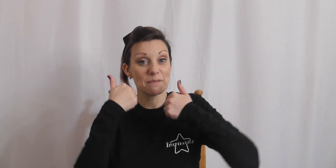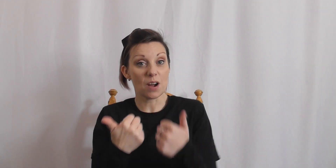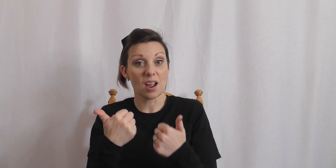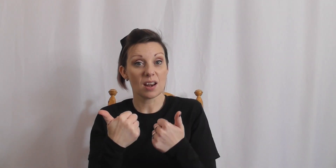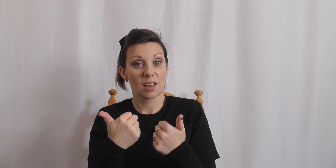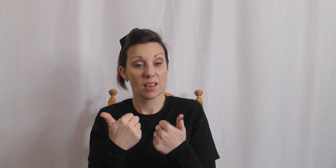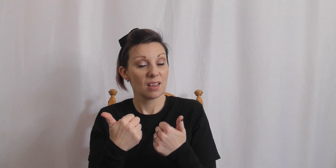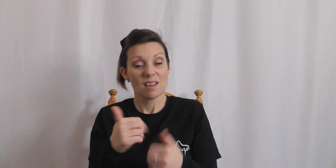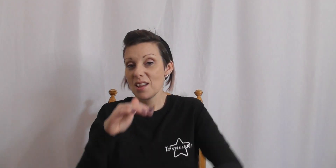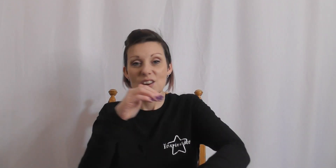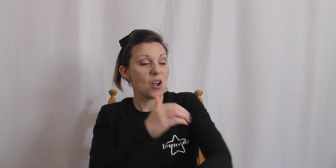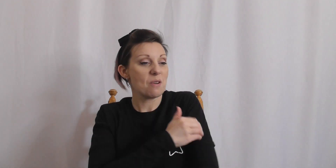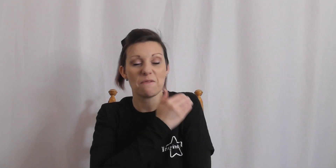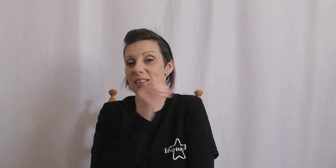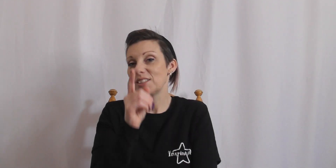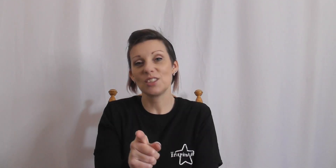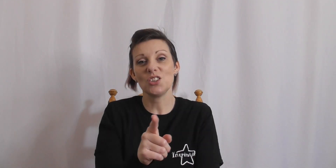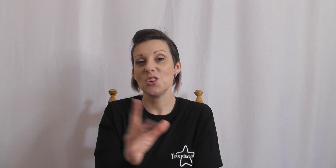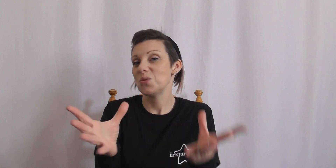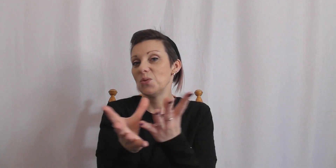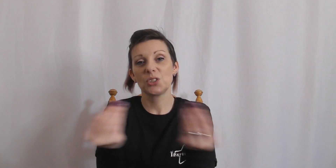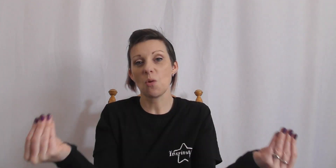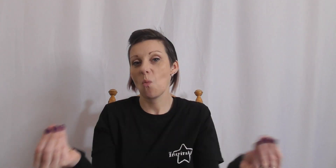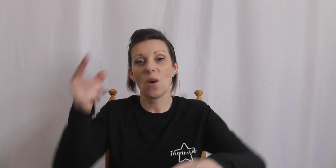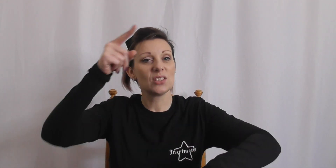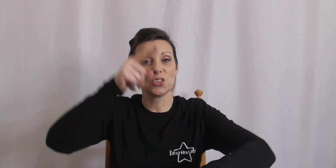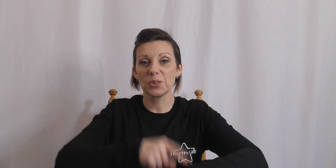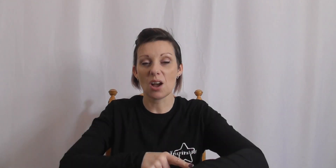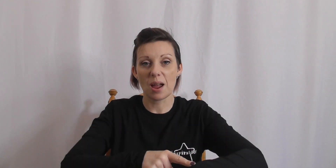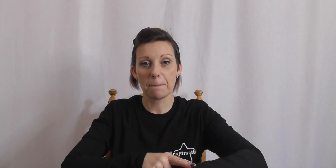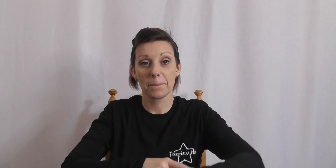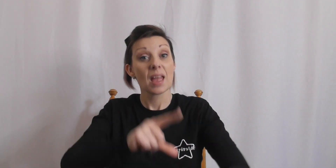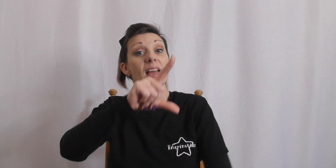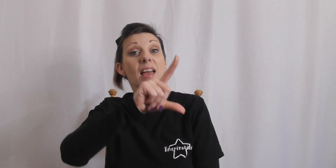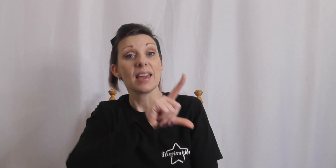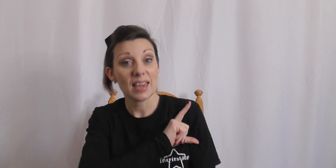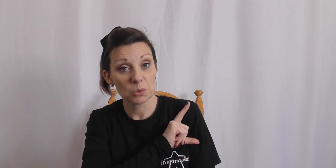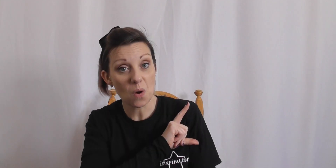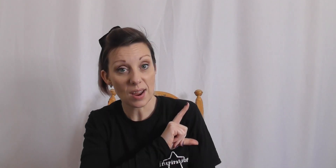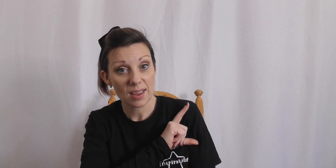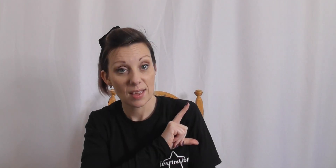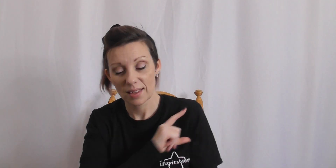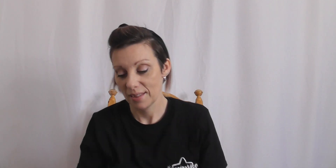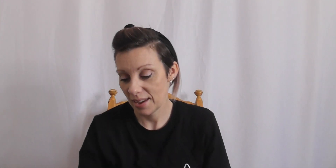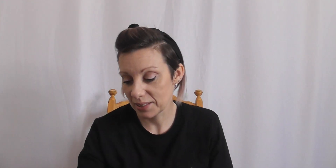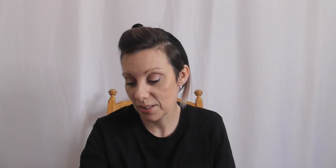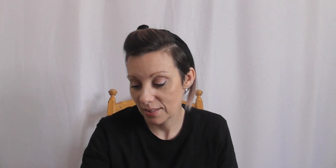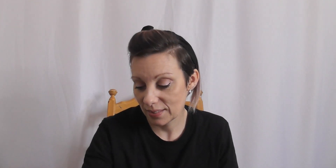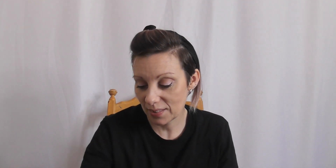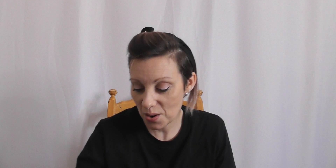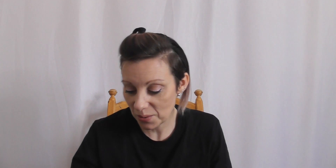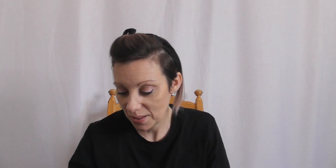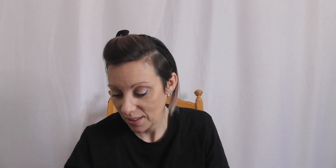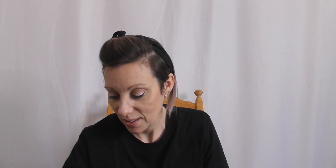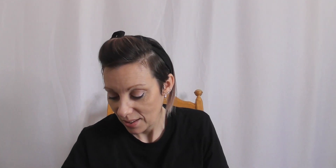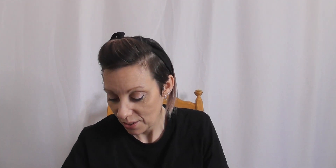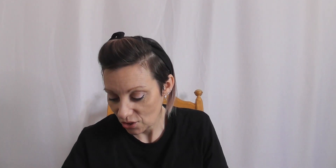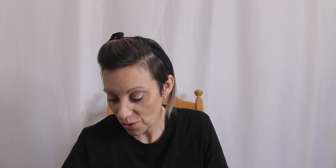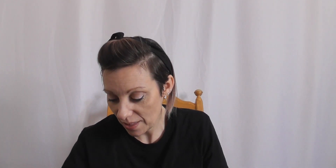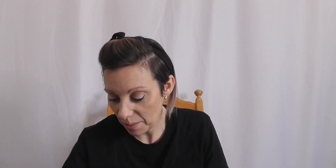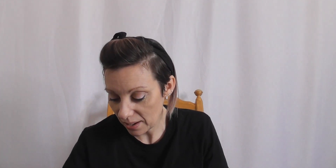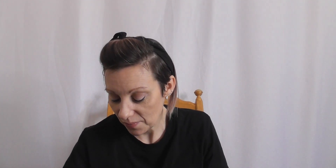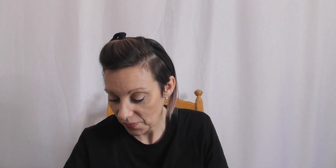fine. No offense to you don't waste your time here's why. Excellent so try that bit.